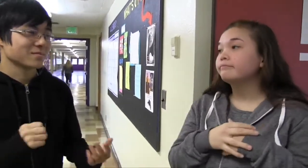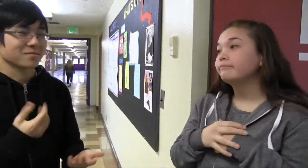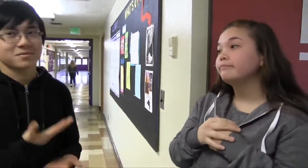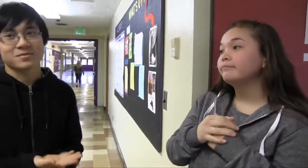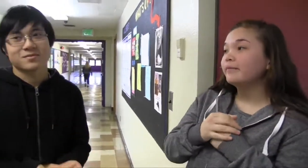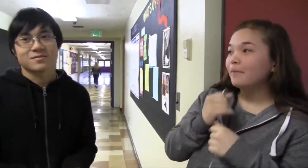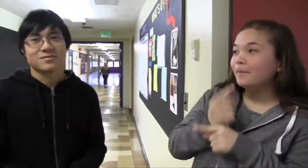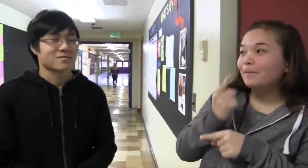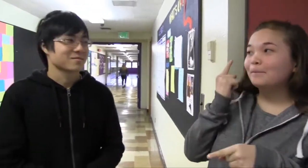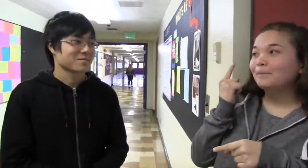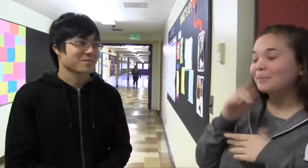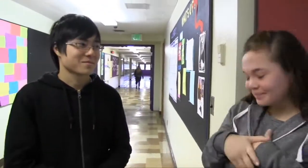That's good. Right.